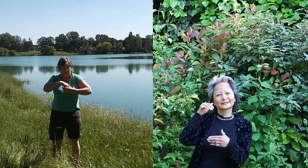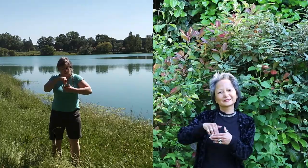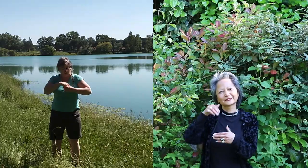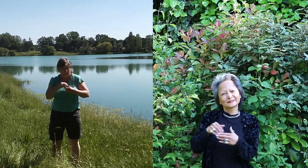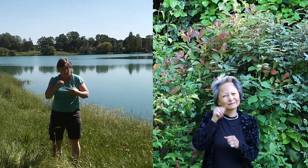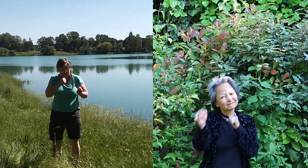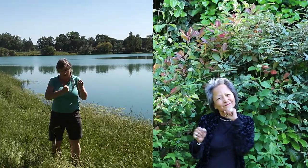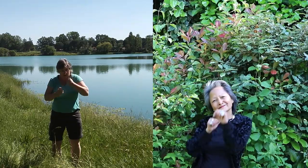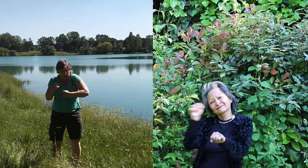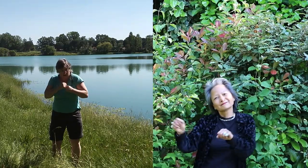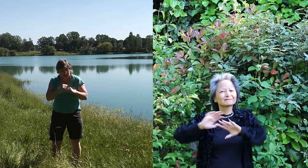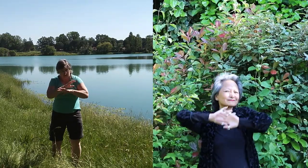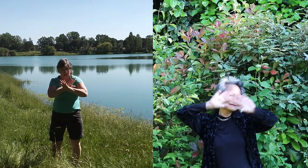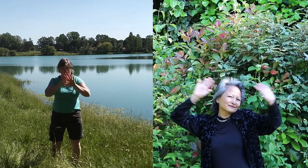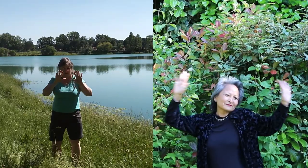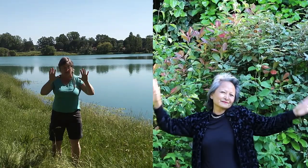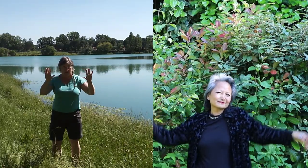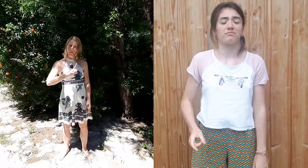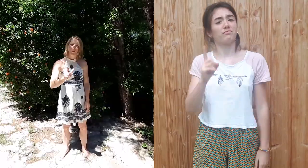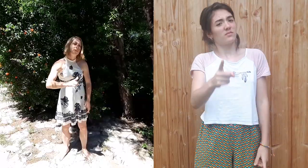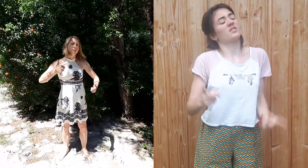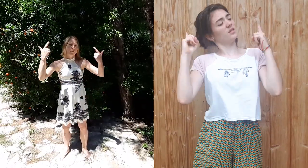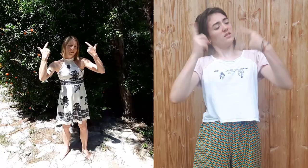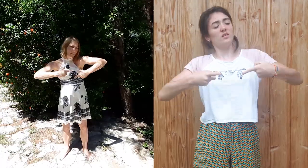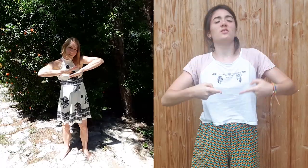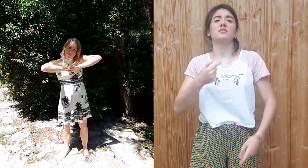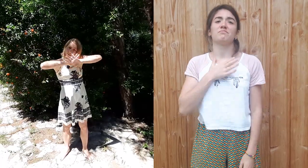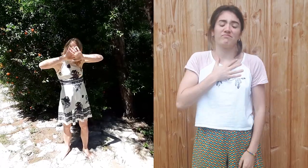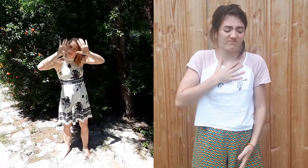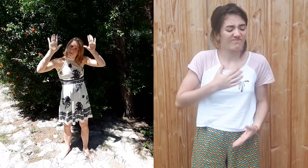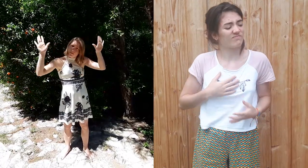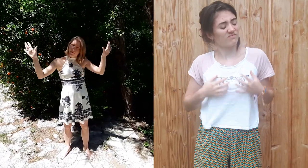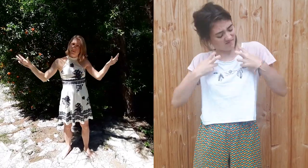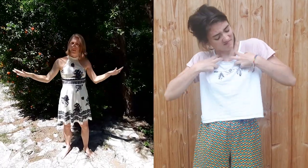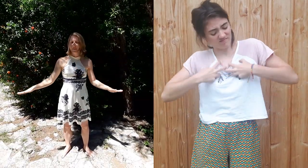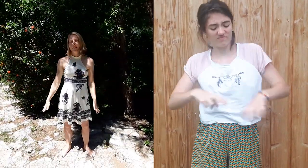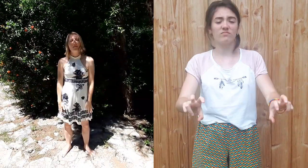No more fight left in me I don't want you to be my enemy